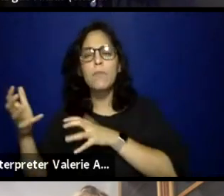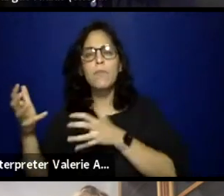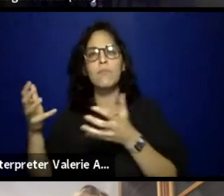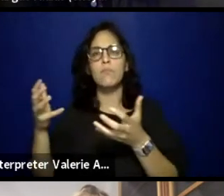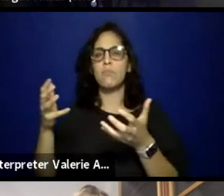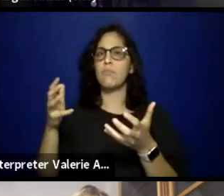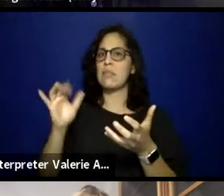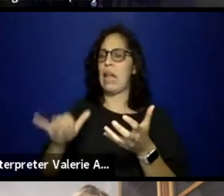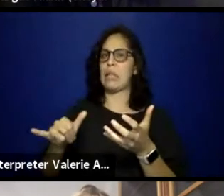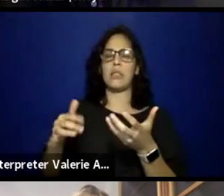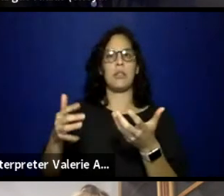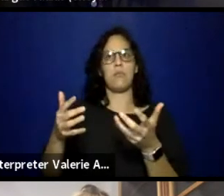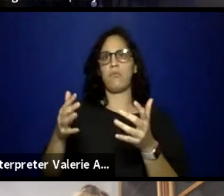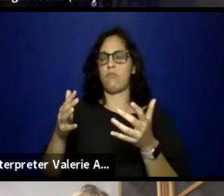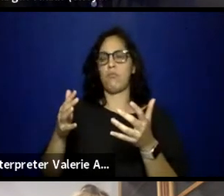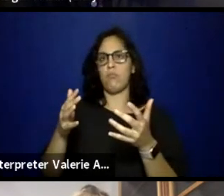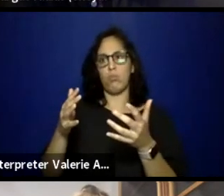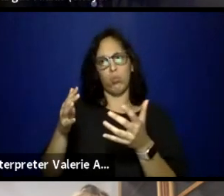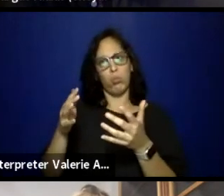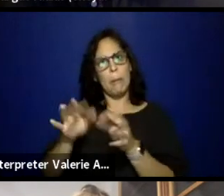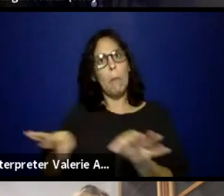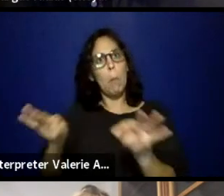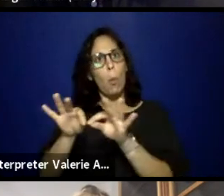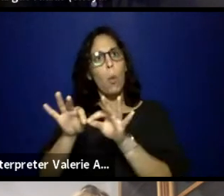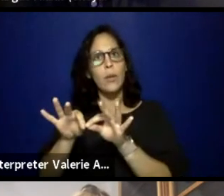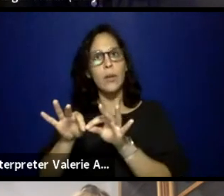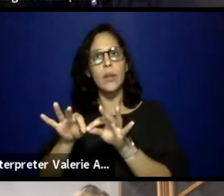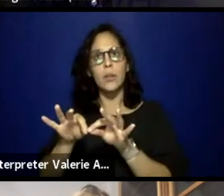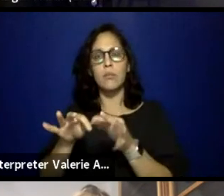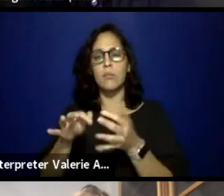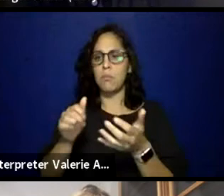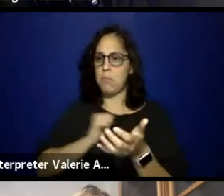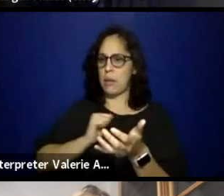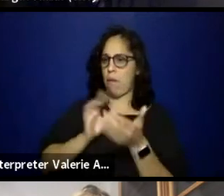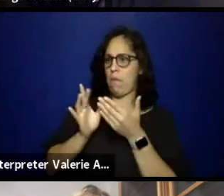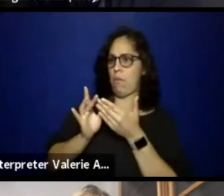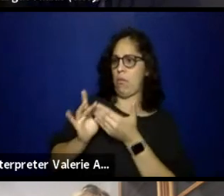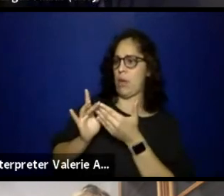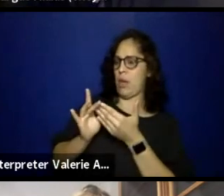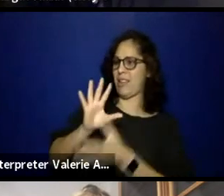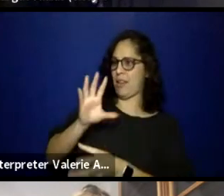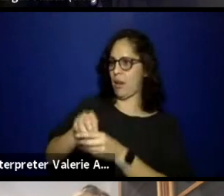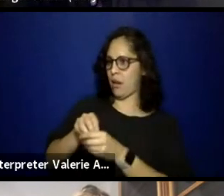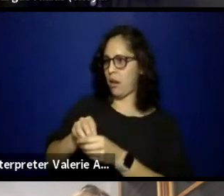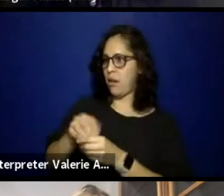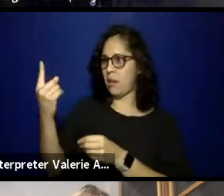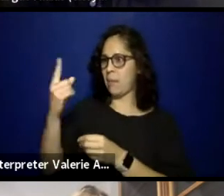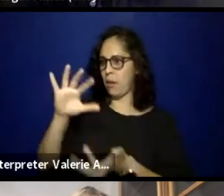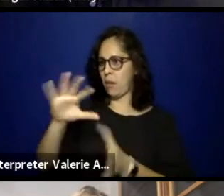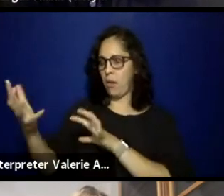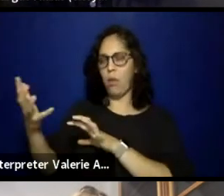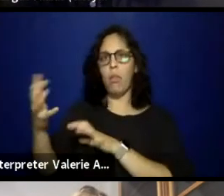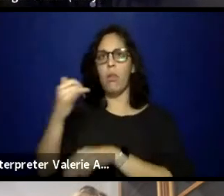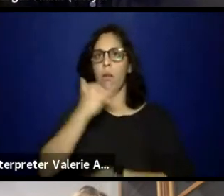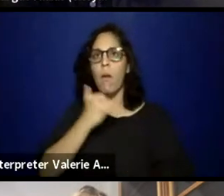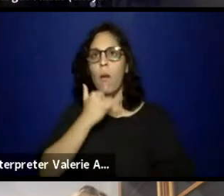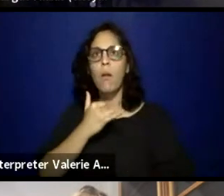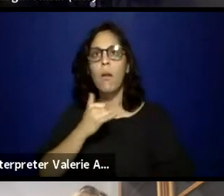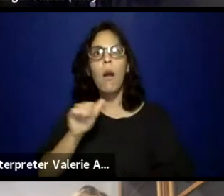I've encountered that a lot in my own work as a leader, like you mess up and other people mess up,